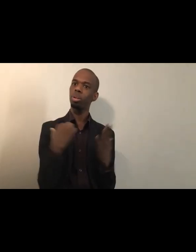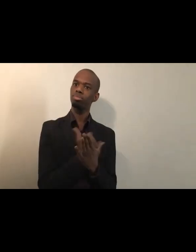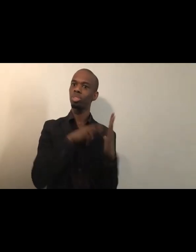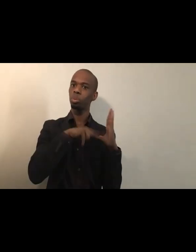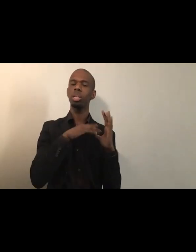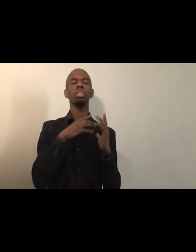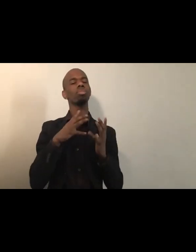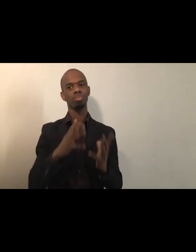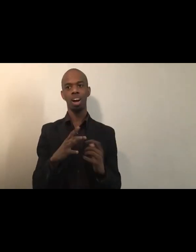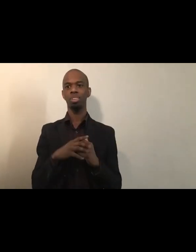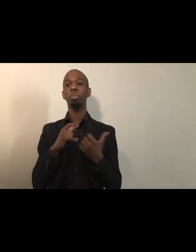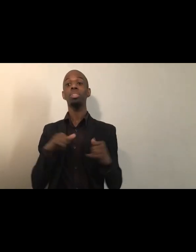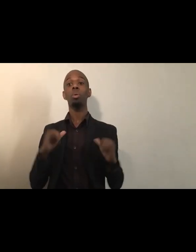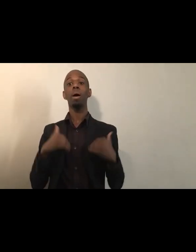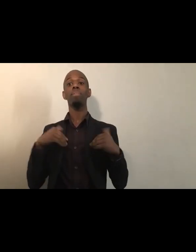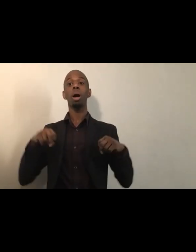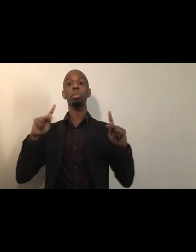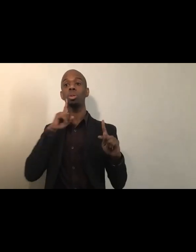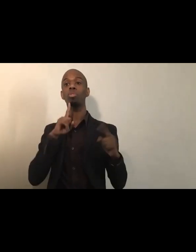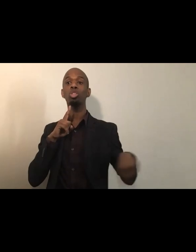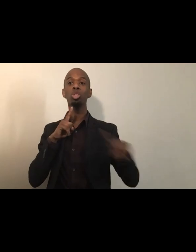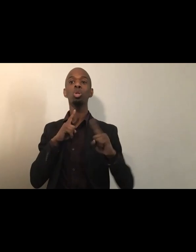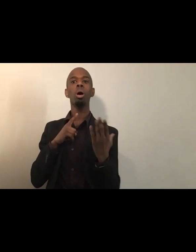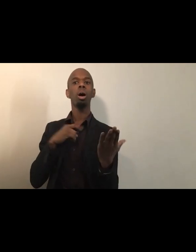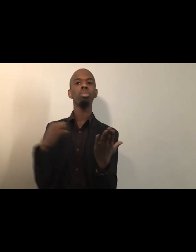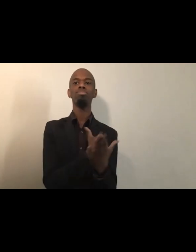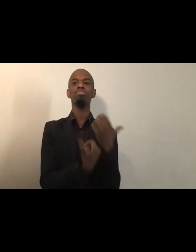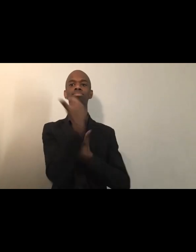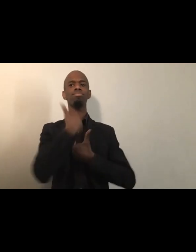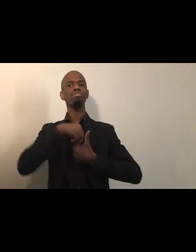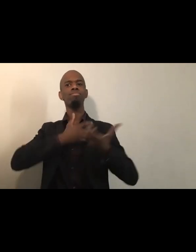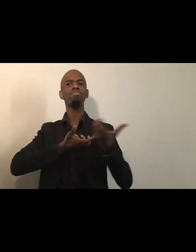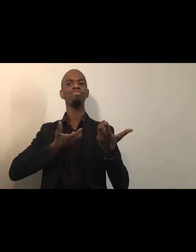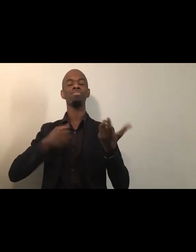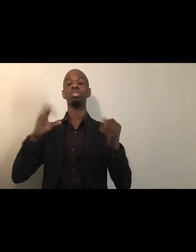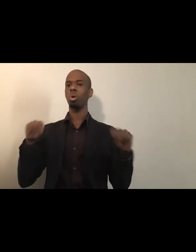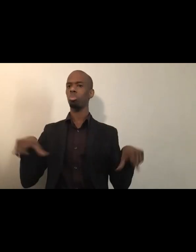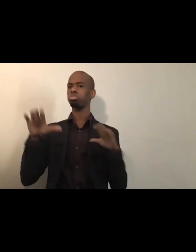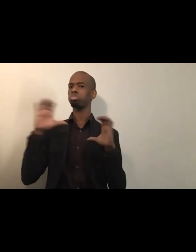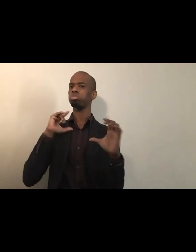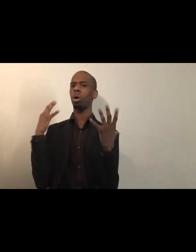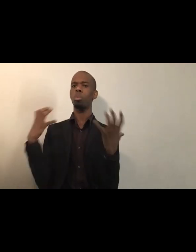And so I wanted to start this conversation, just by defining Black Power,